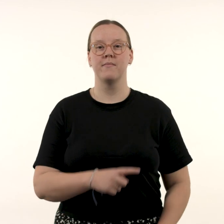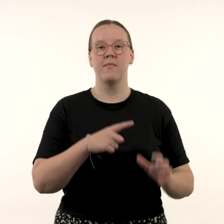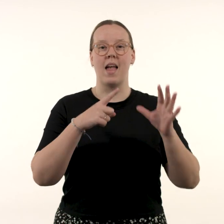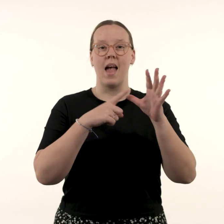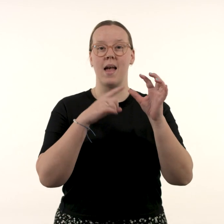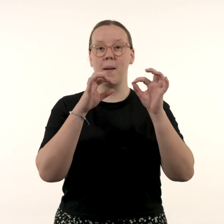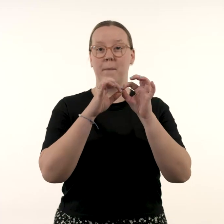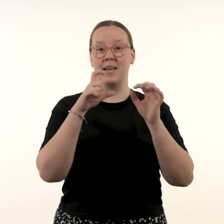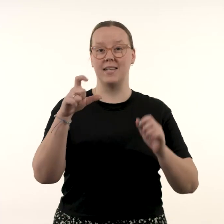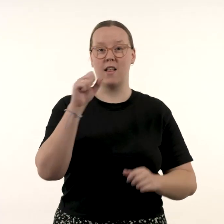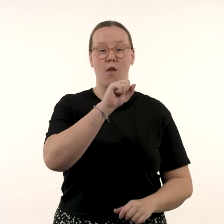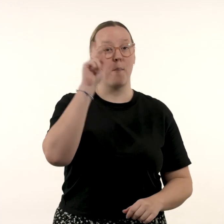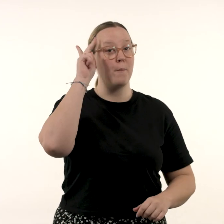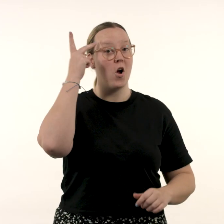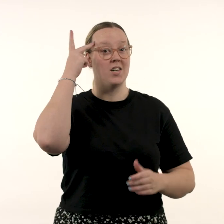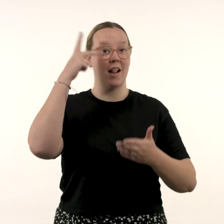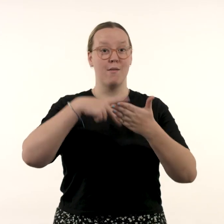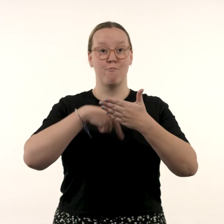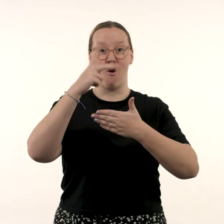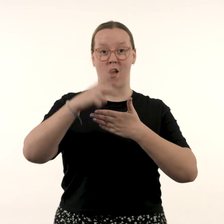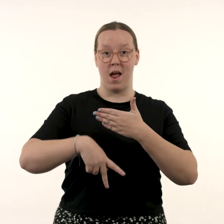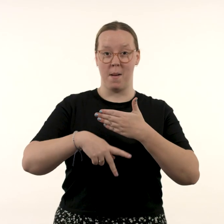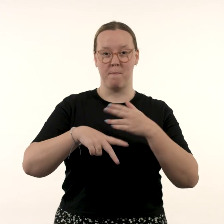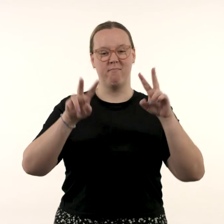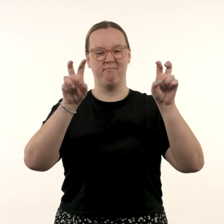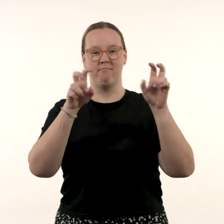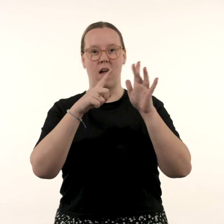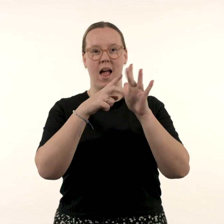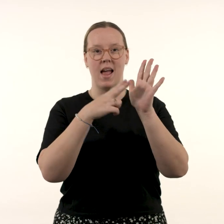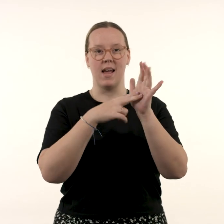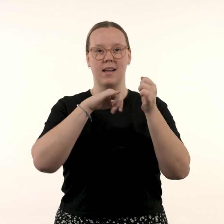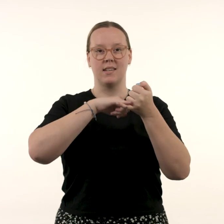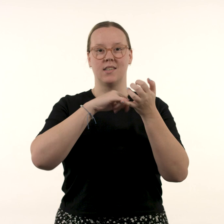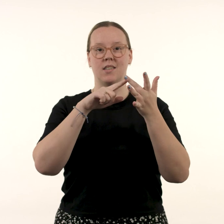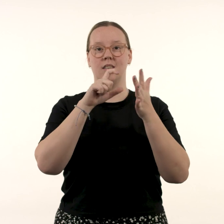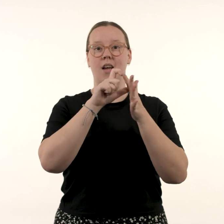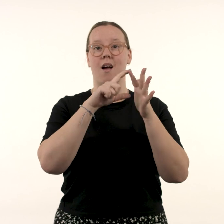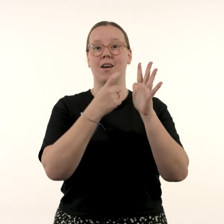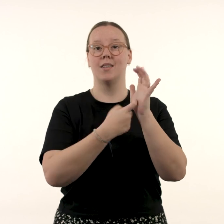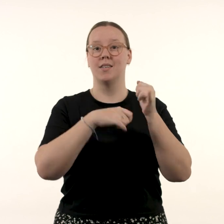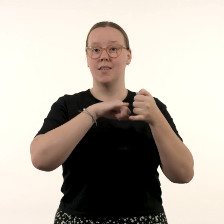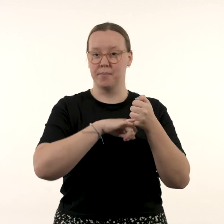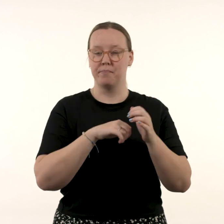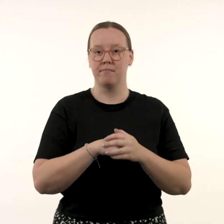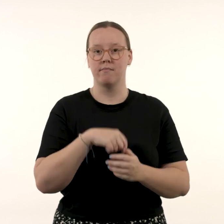Watching the ABC’s political program Insiders,